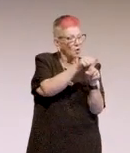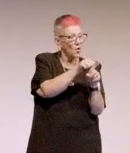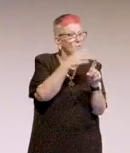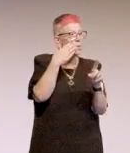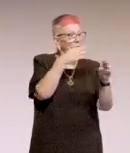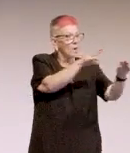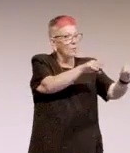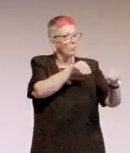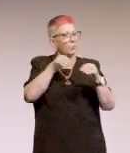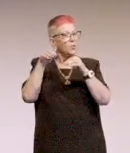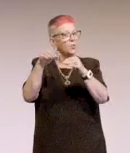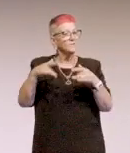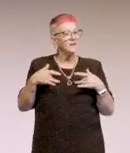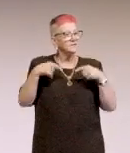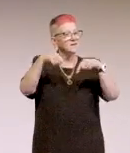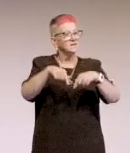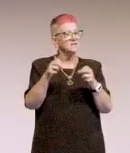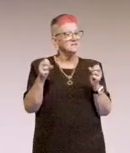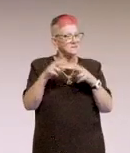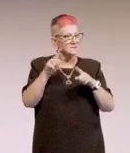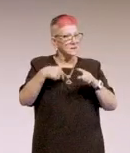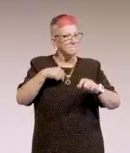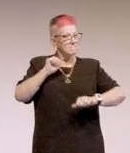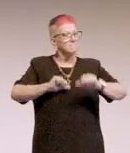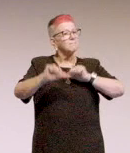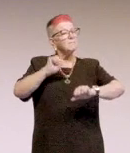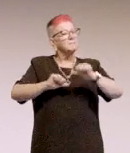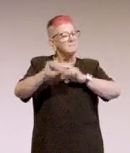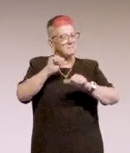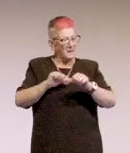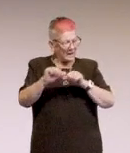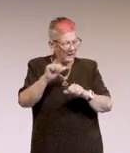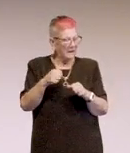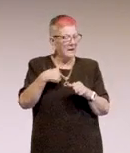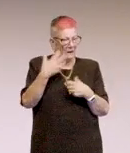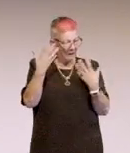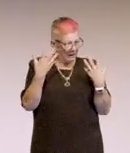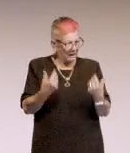caused a few panic attacks. So I'm pretty sure I'm pretty on the ball with that, so.